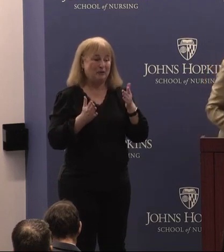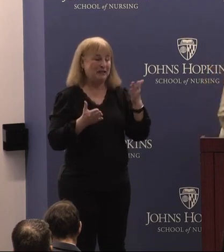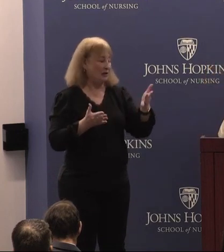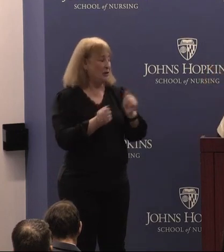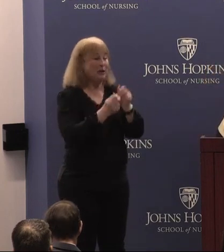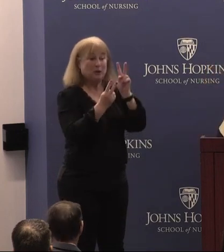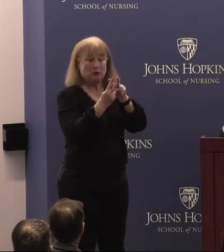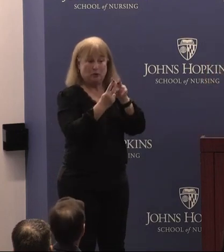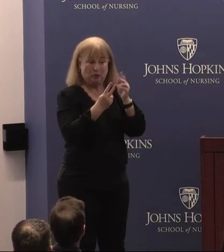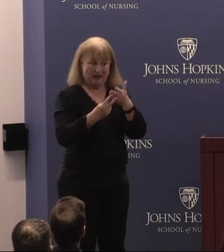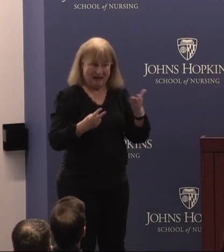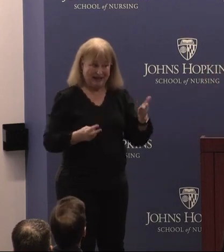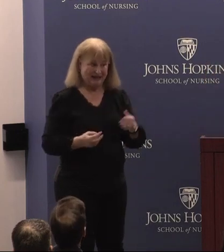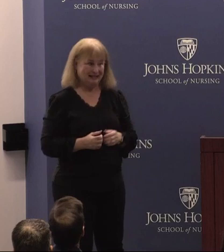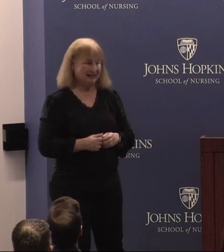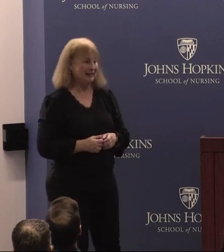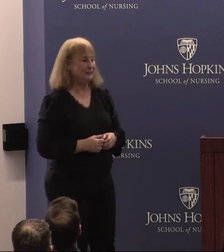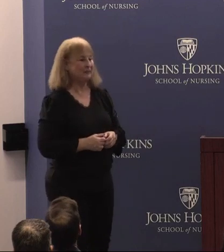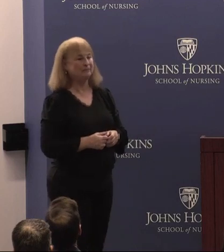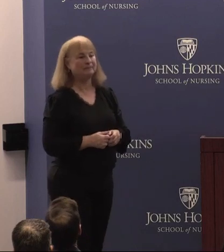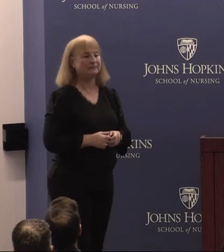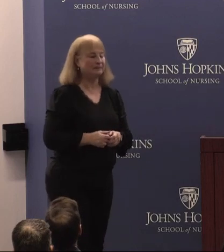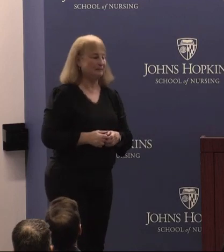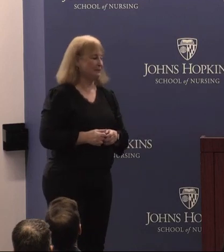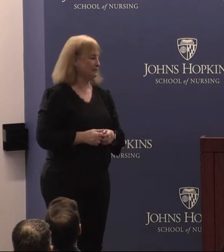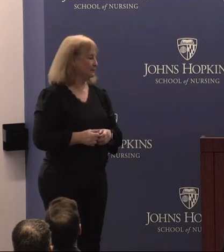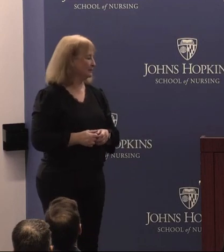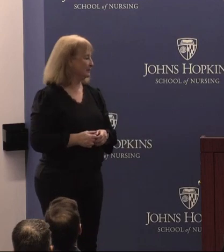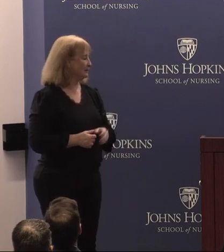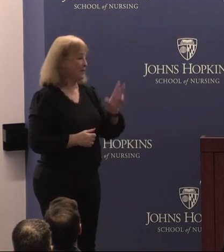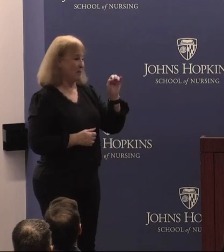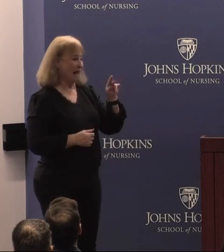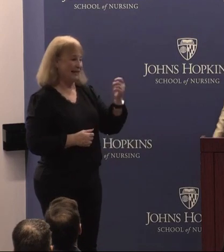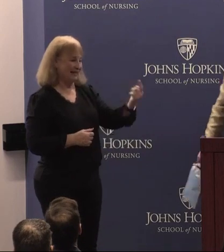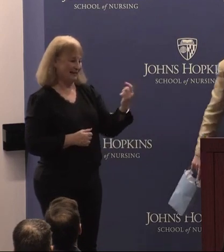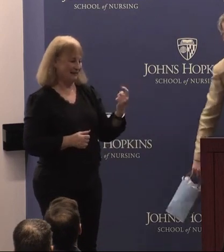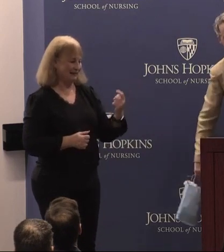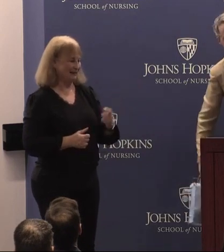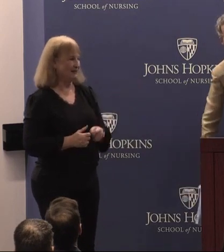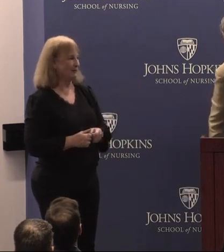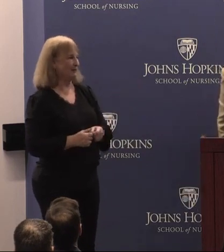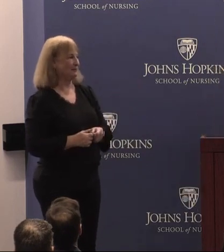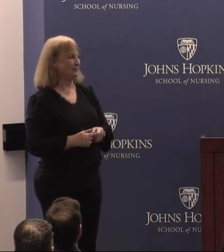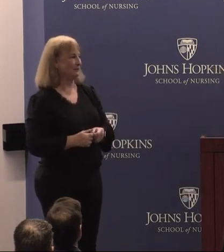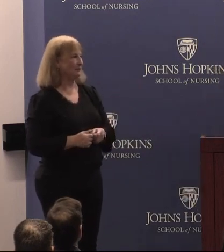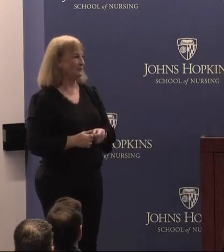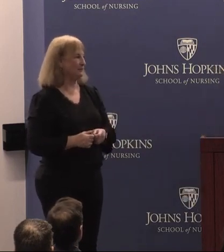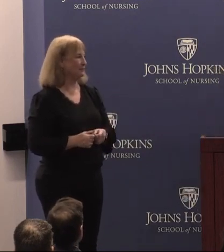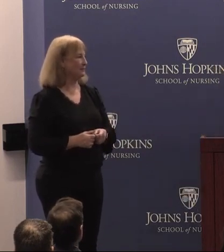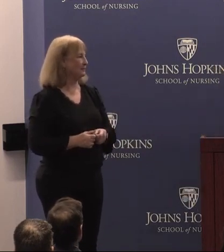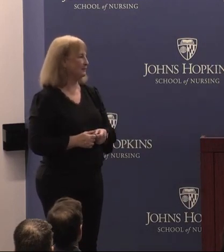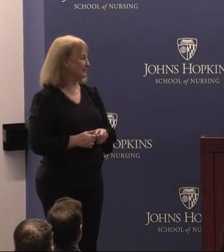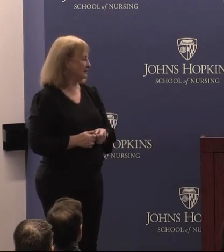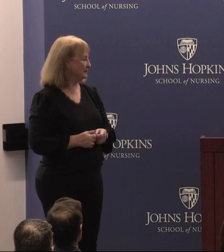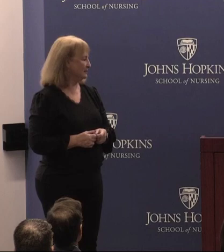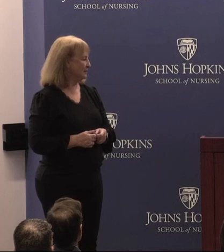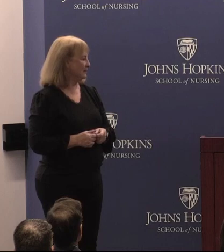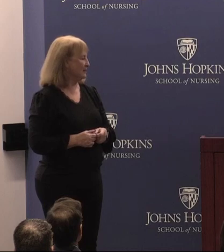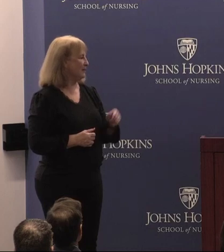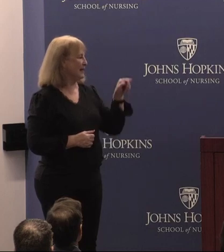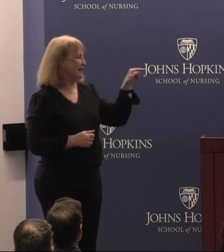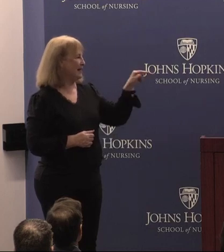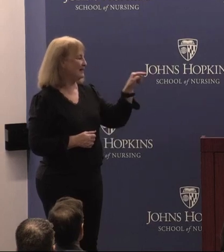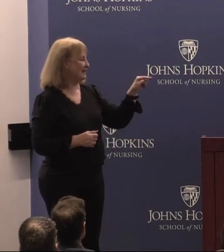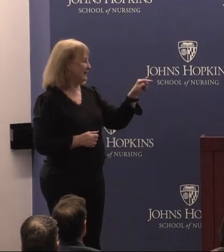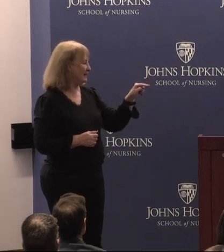things Bonnie. This, you can open that